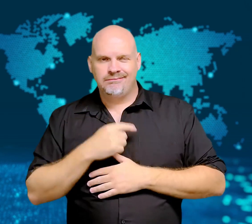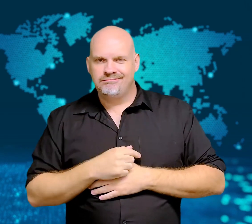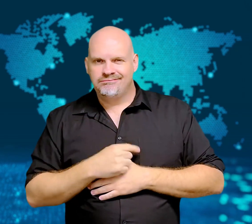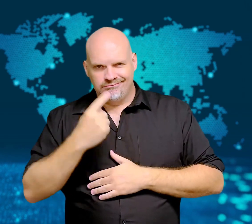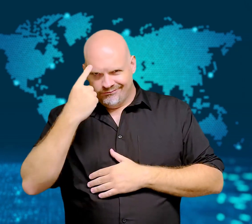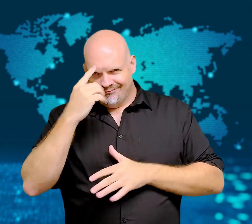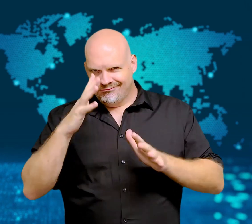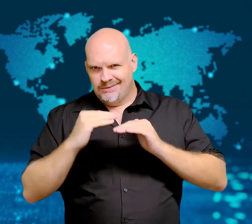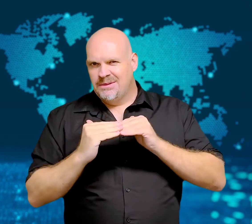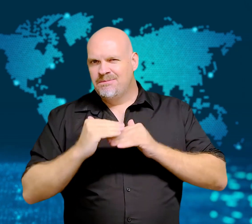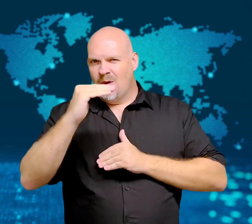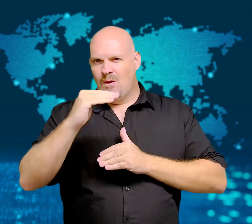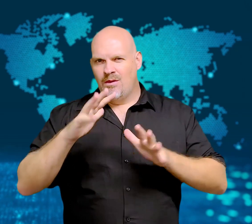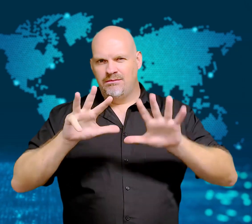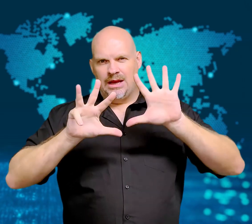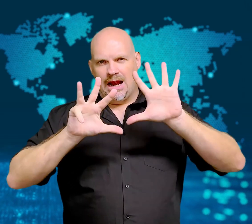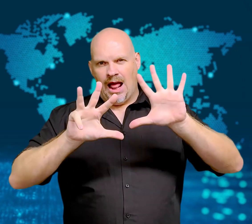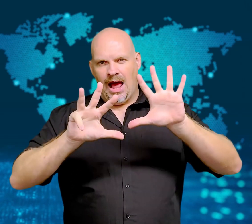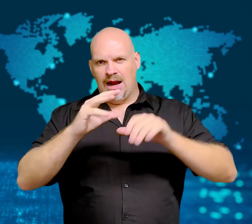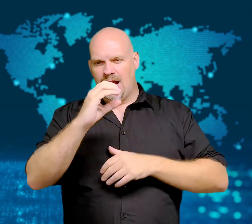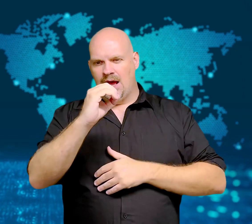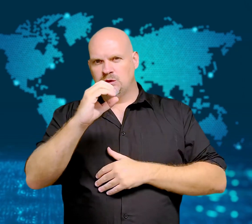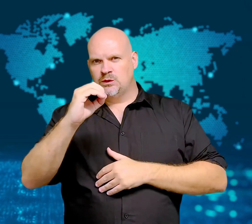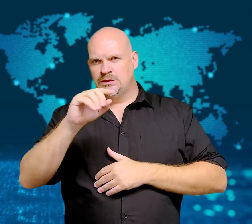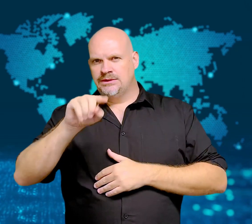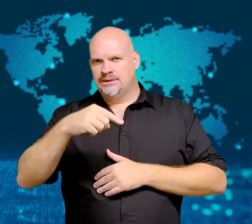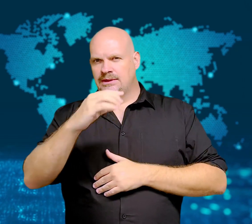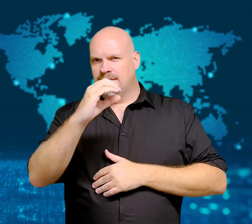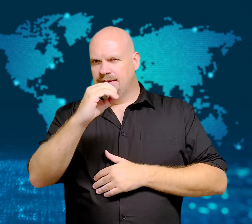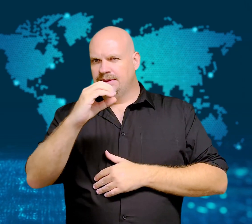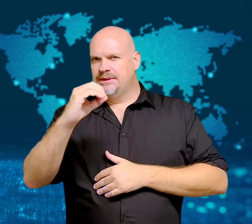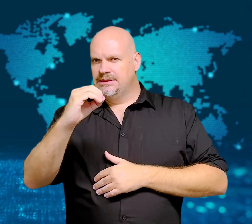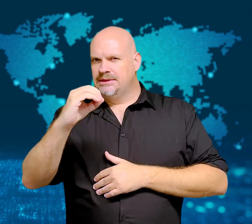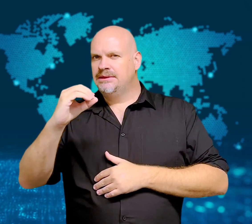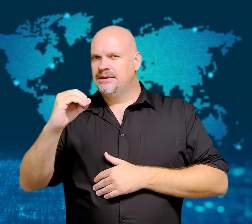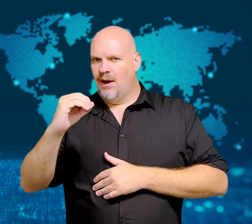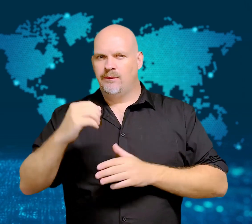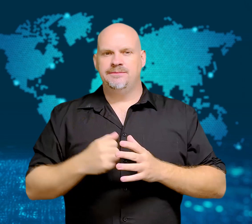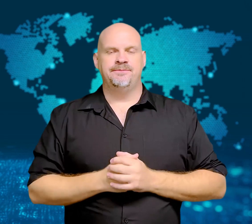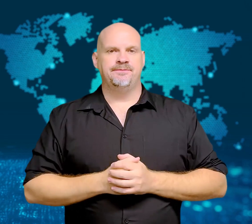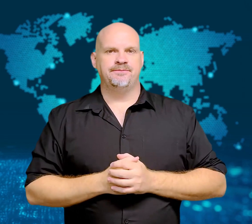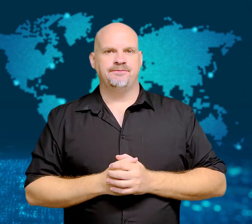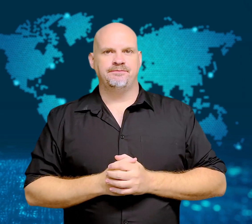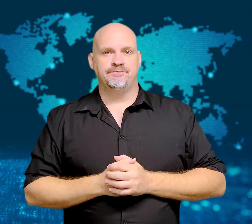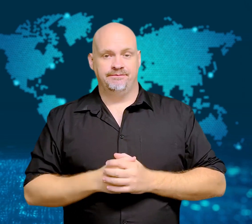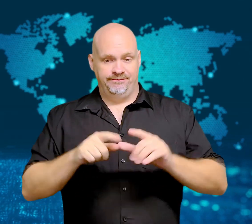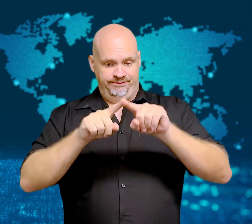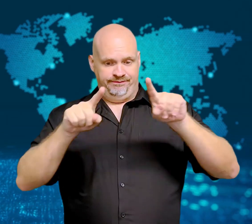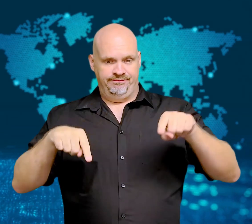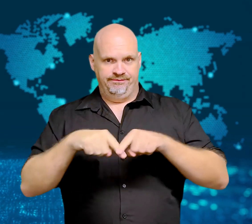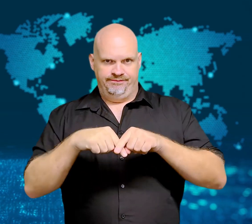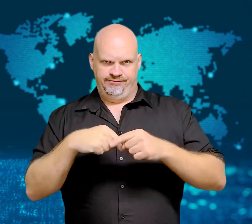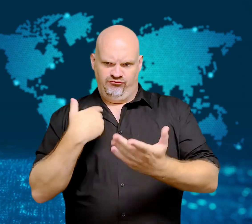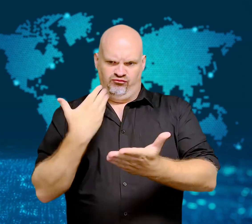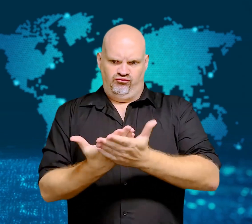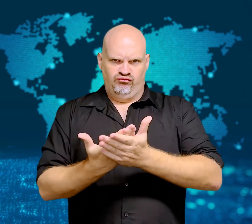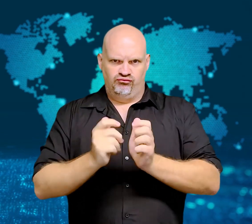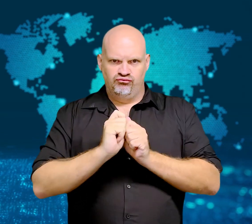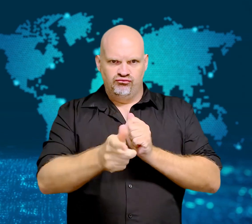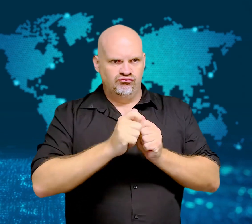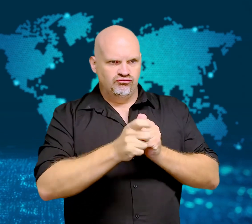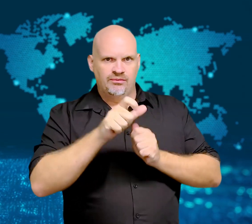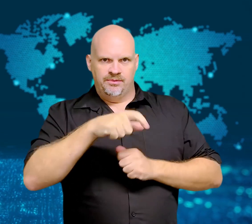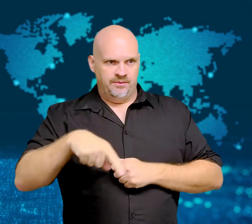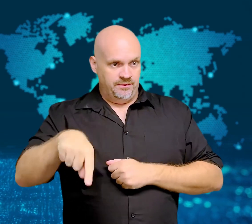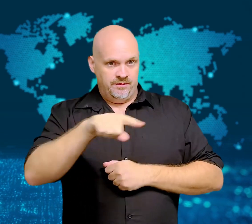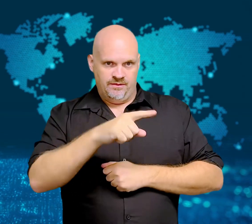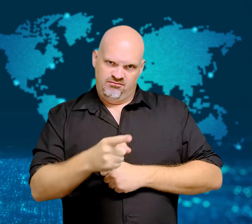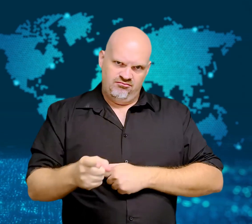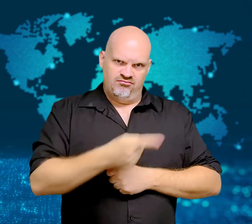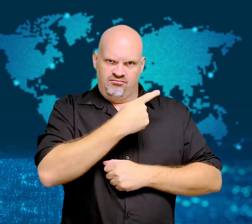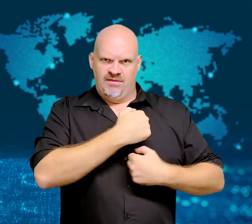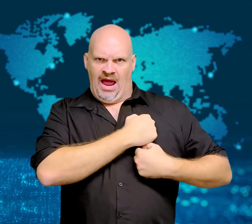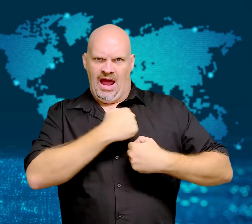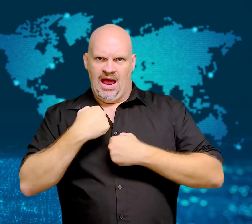the country already, but many news reports say the number may be